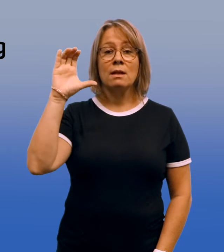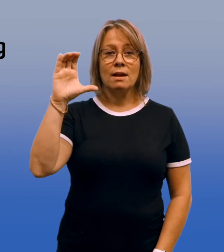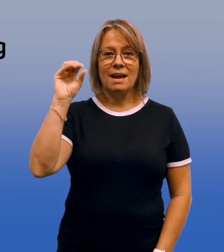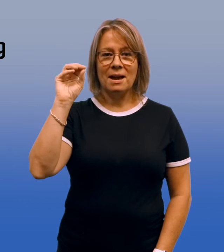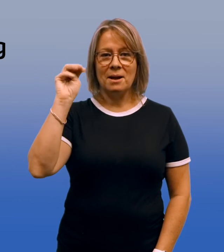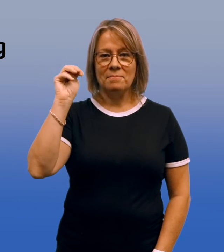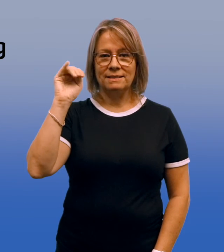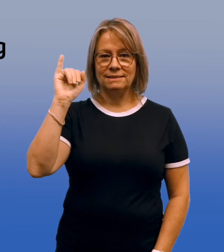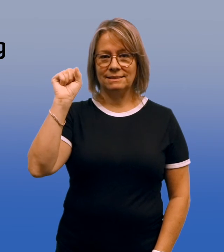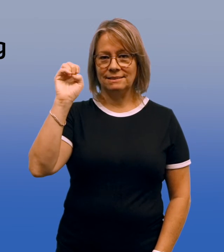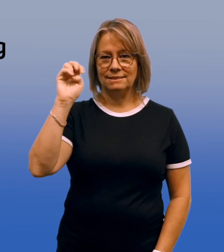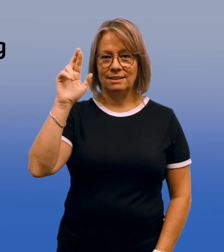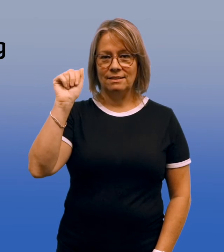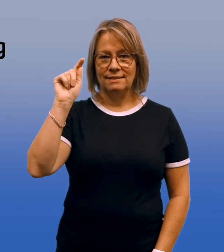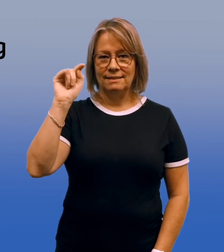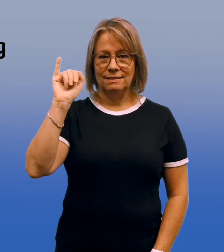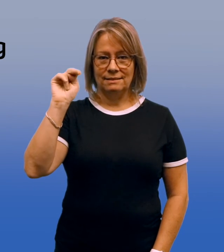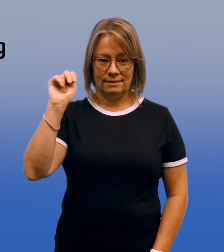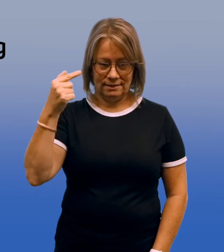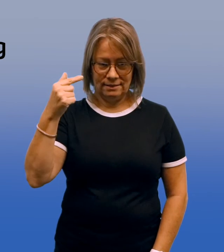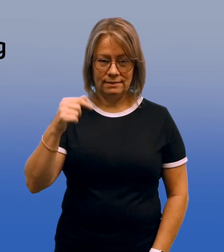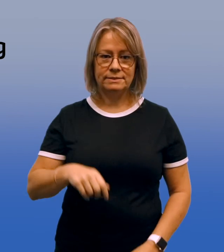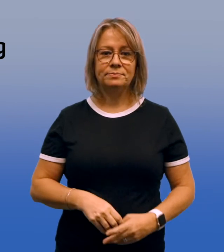Commiserating